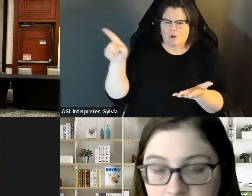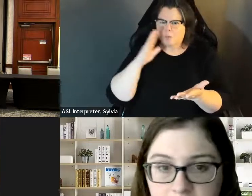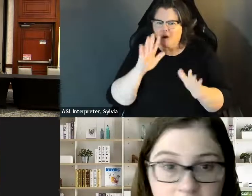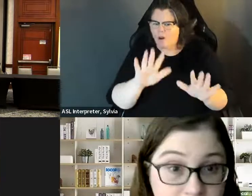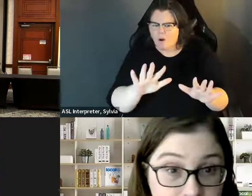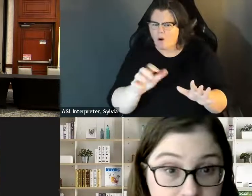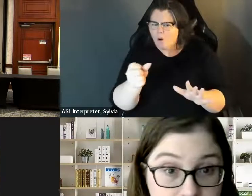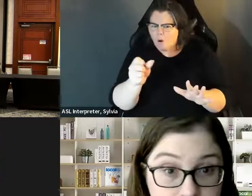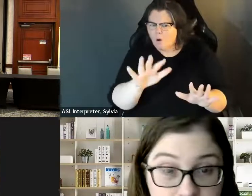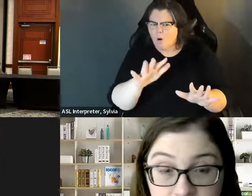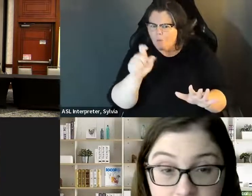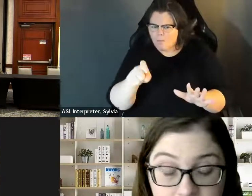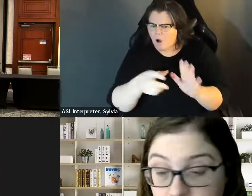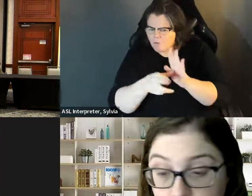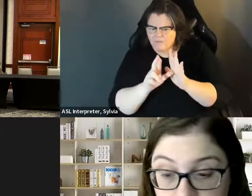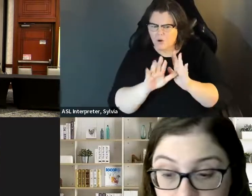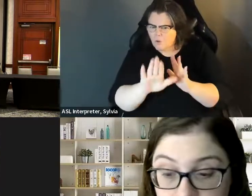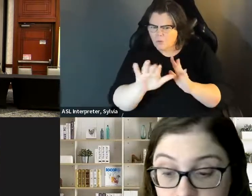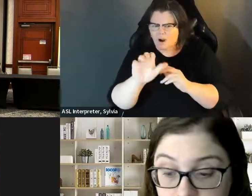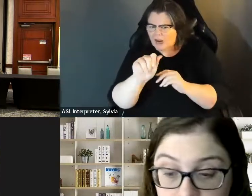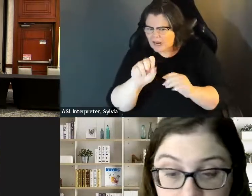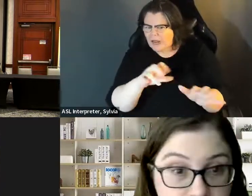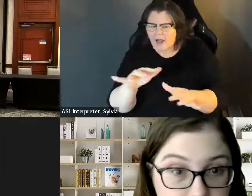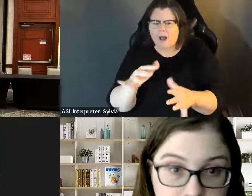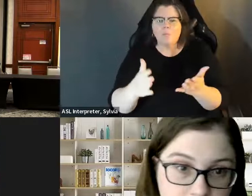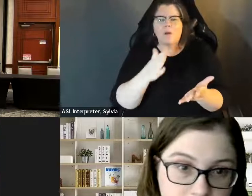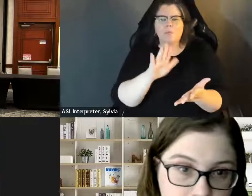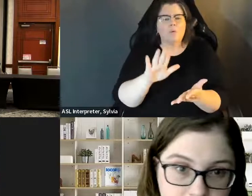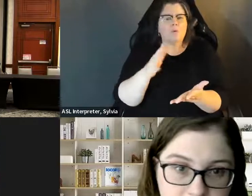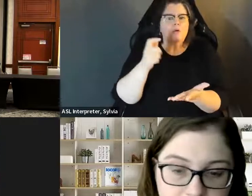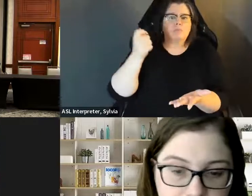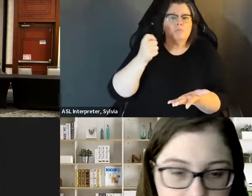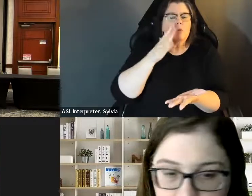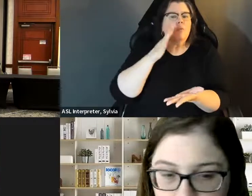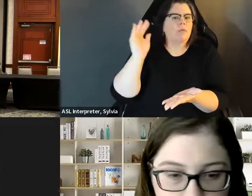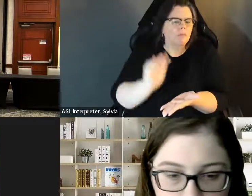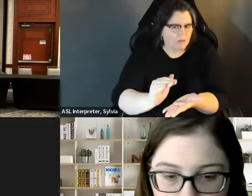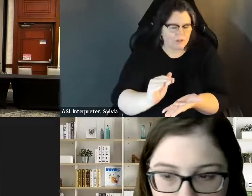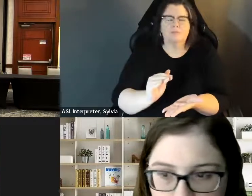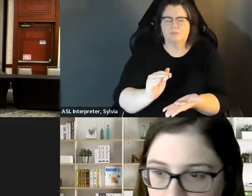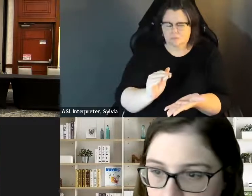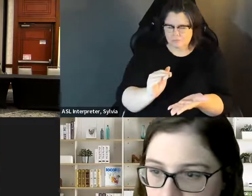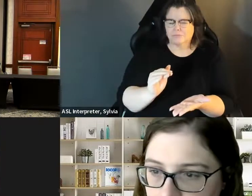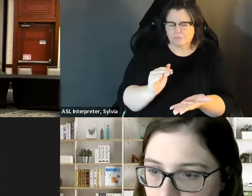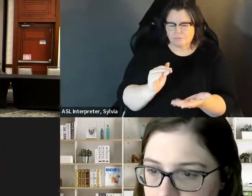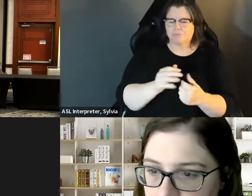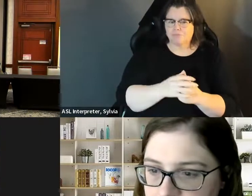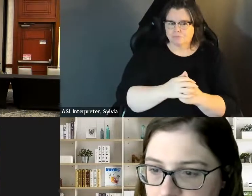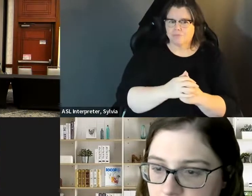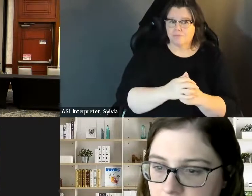falls under the $2,000 asset count could be a problem and you could end up triggering, you know, social security As my Co. Panelists mentioned. Even a small salary, even though, even if it falls under the $2,000 asset cap, cool could be a problem, and you could end up triggering you know, social security review or reduction of benefits that's something that needs to be changed review or reduction of benefits. That's something